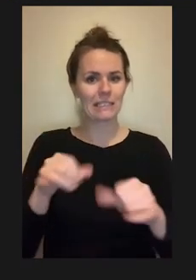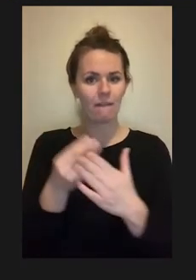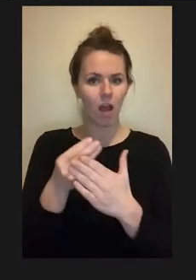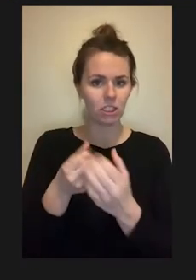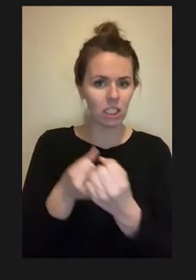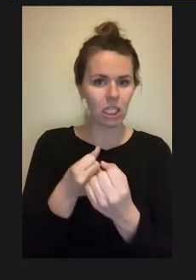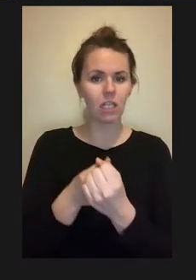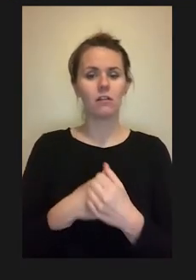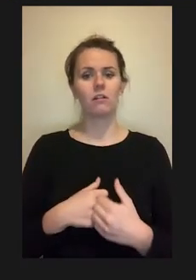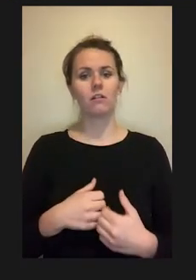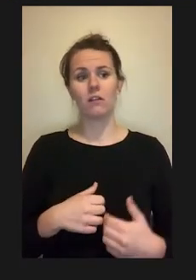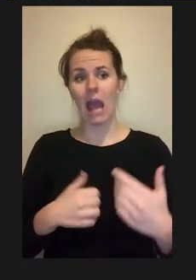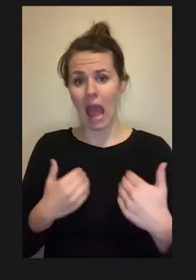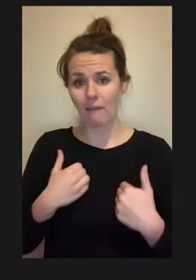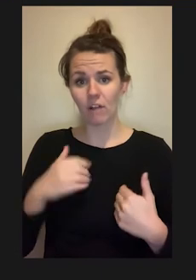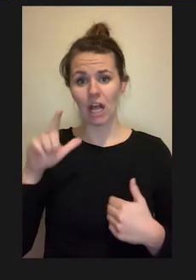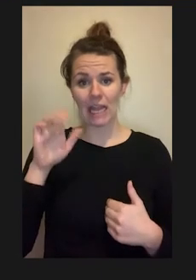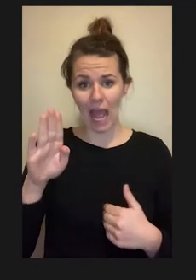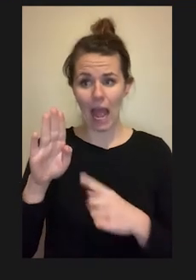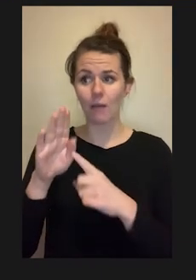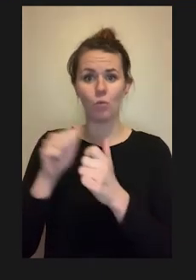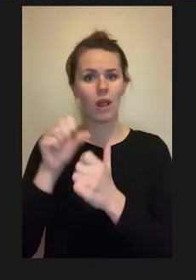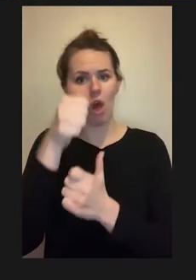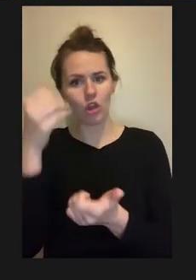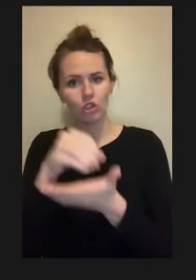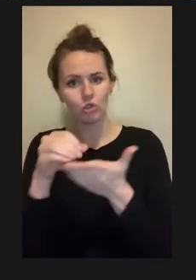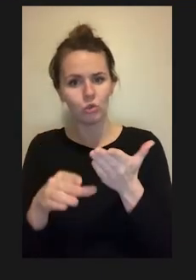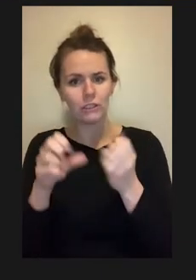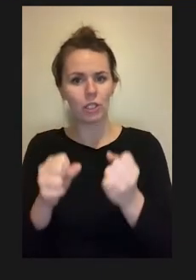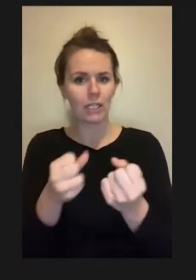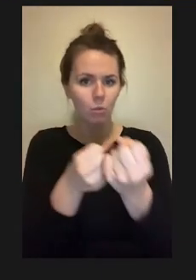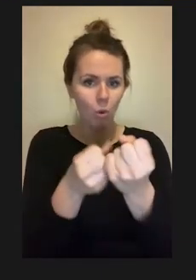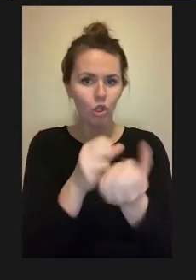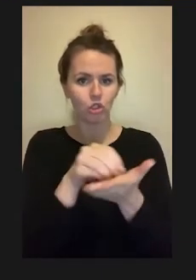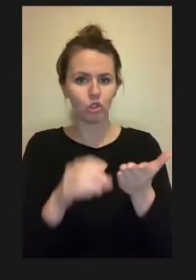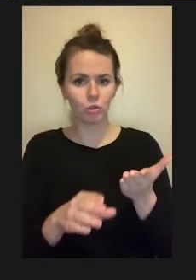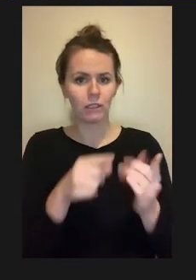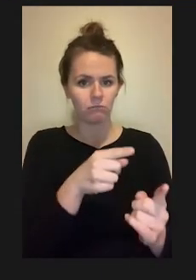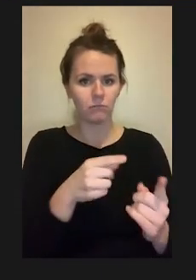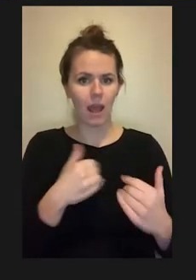students to support the student with disability can dramatically increase their success.